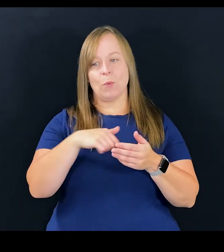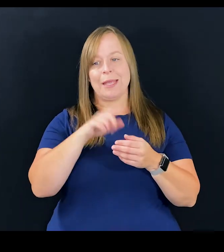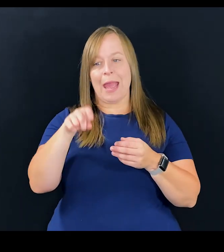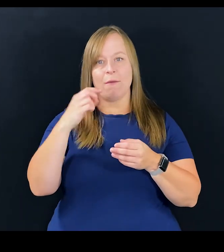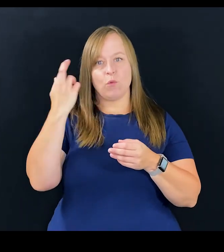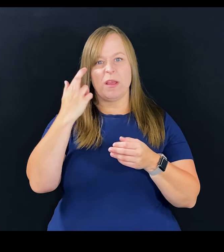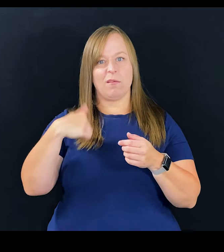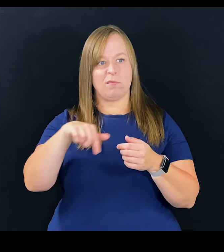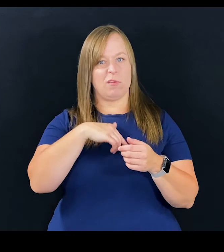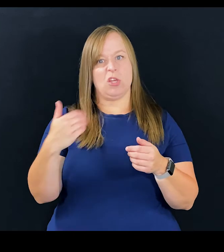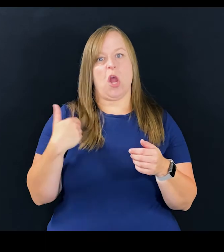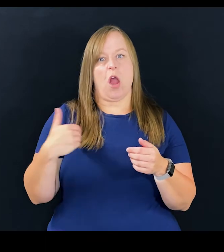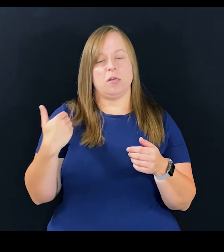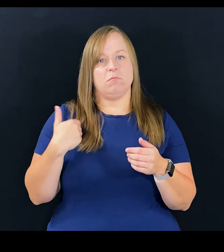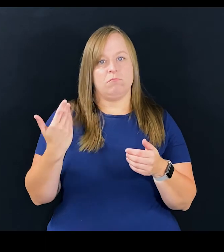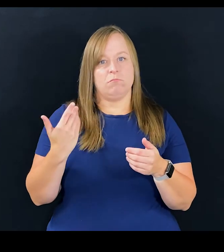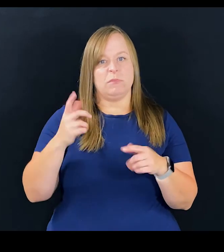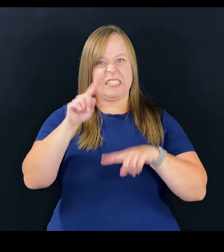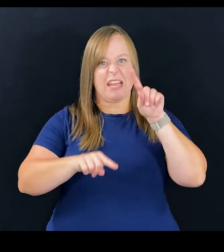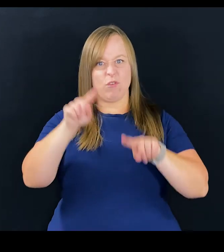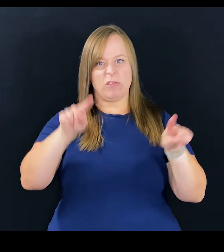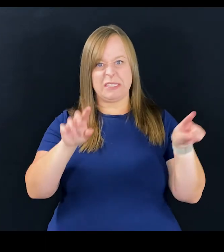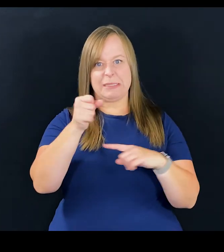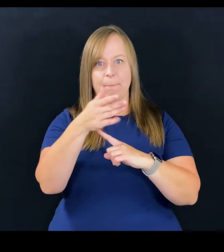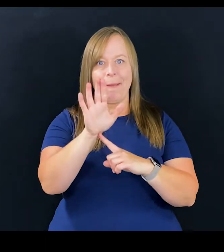we have to realize how young we are in the diversity space.